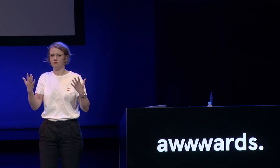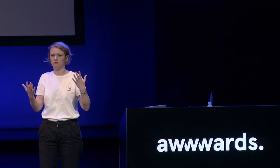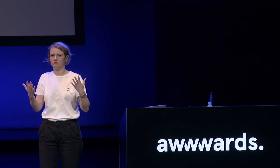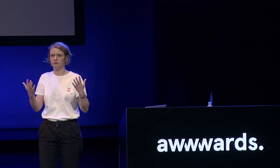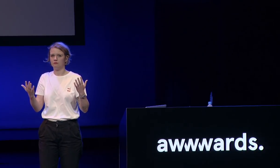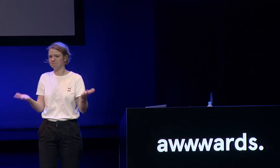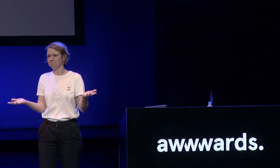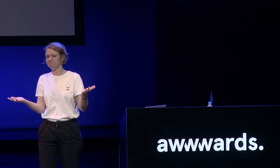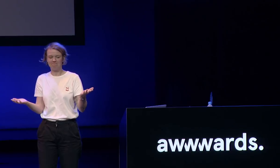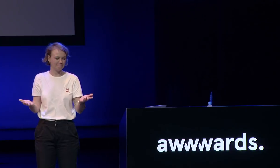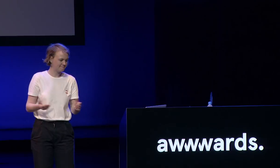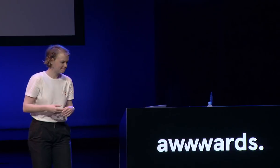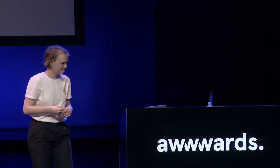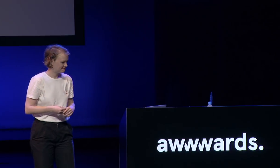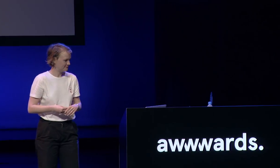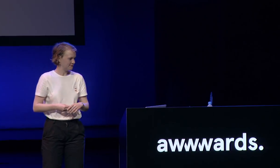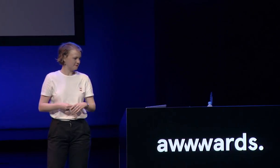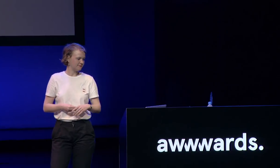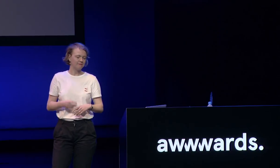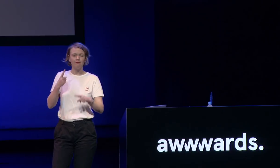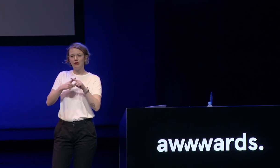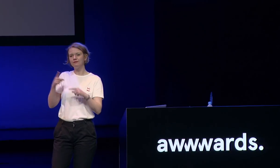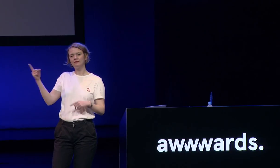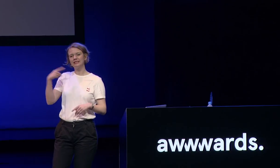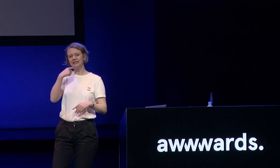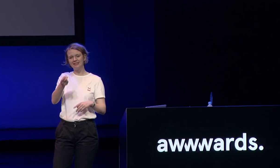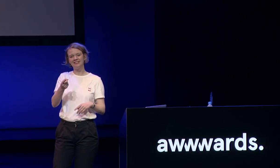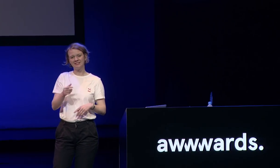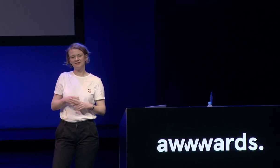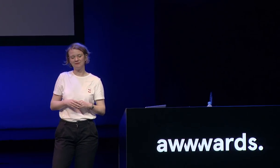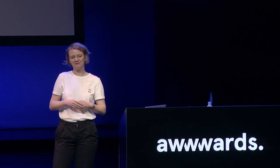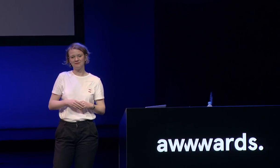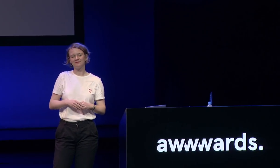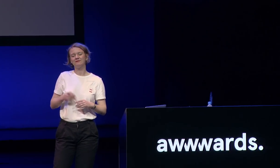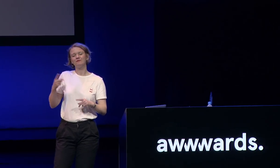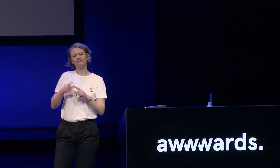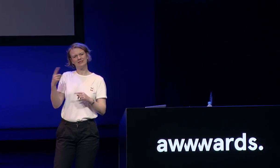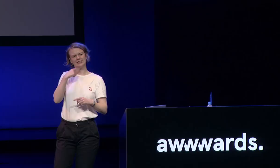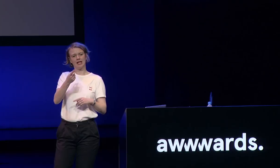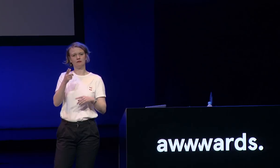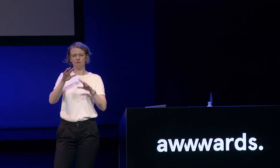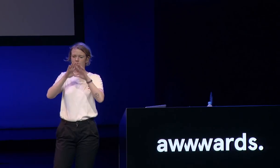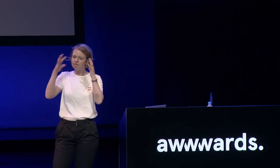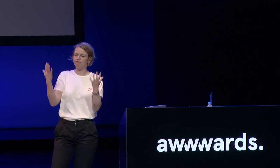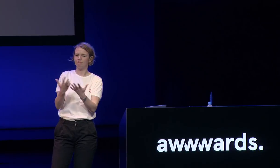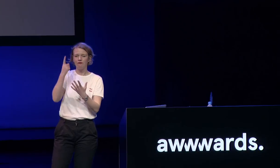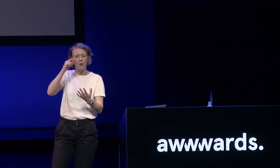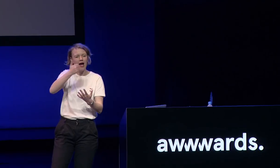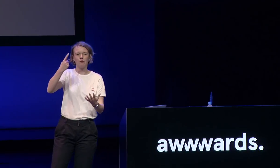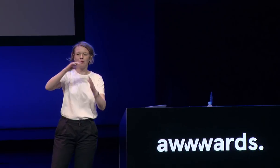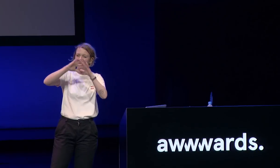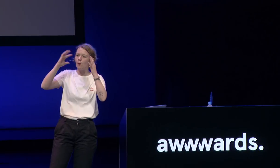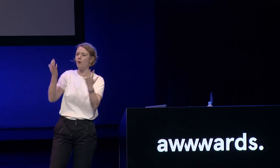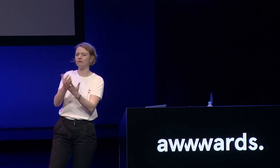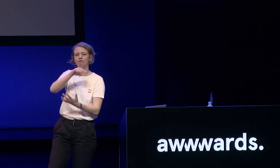mmm that's interesting and also they say that you know now all everybody can now